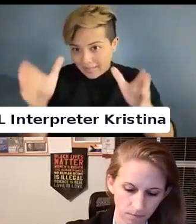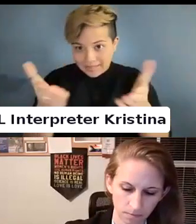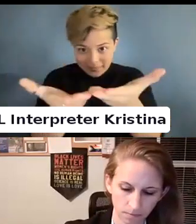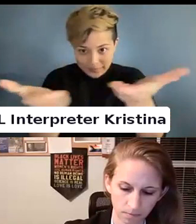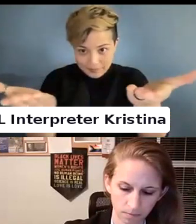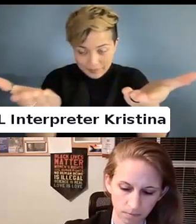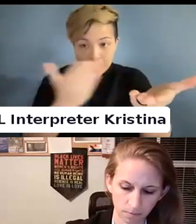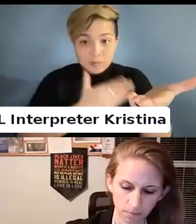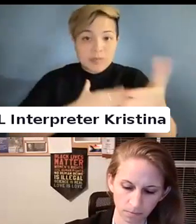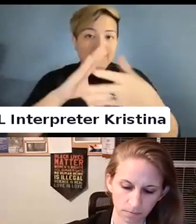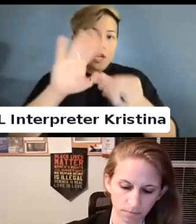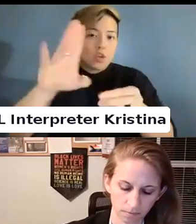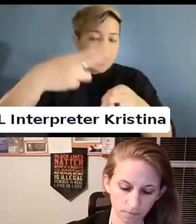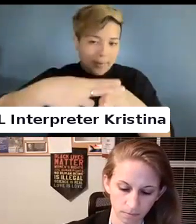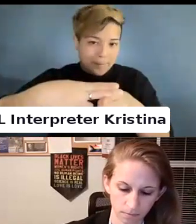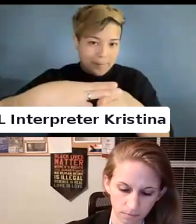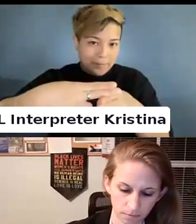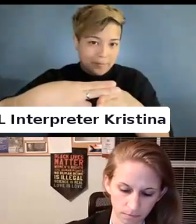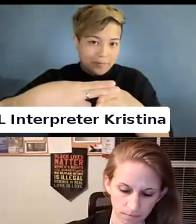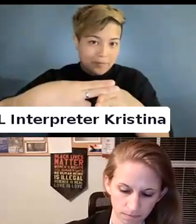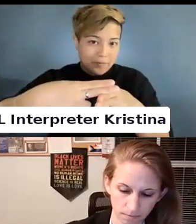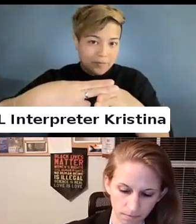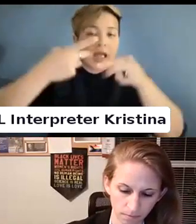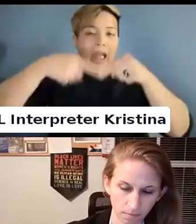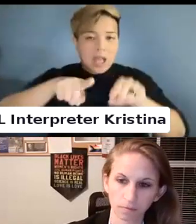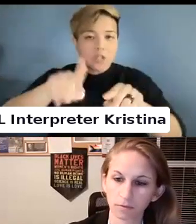Please say your name as you begin speaking.